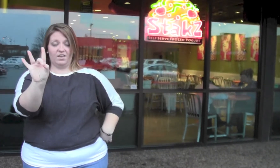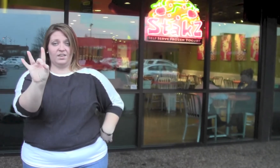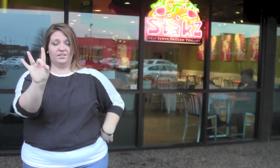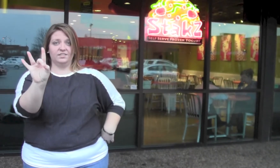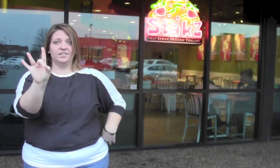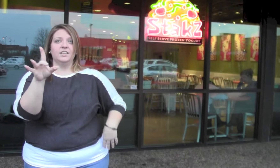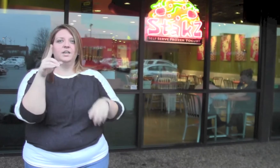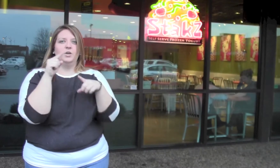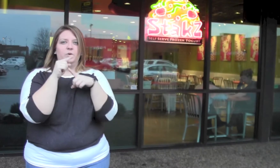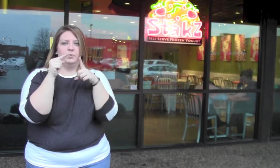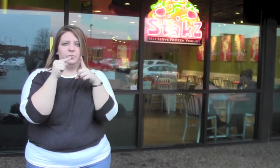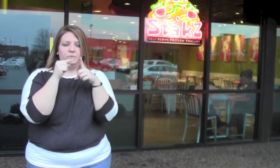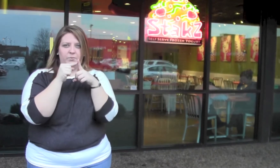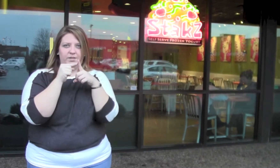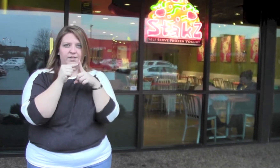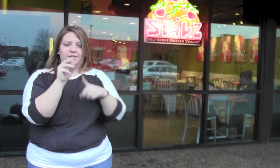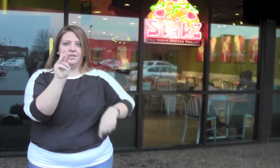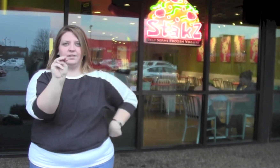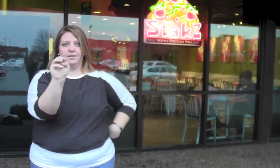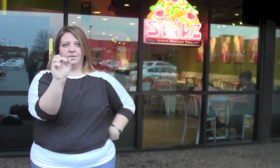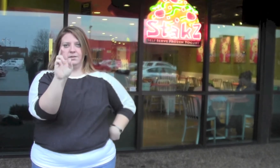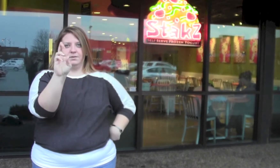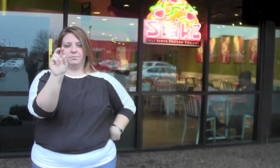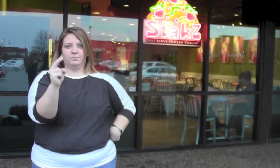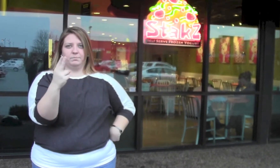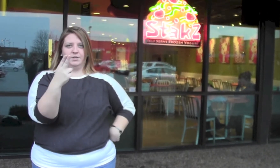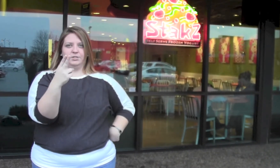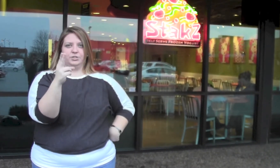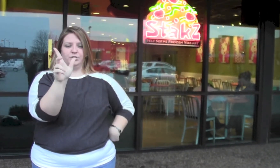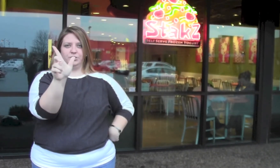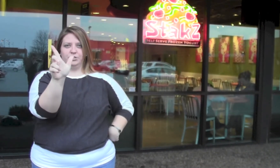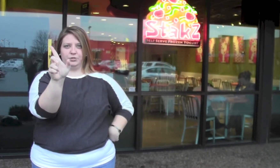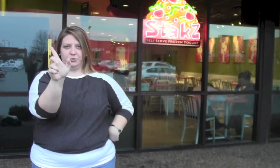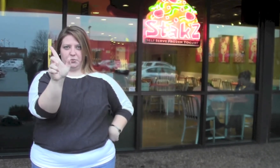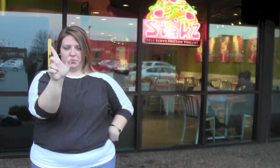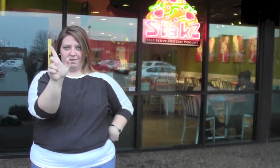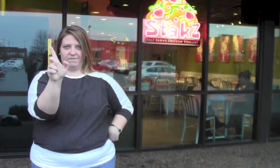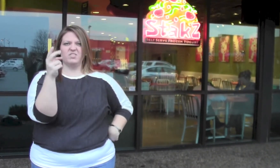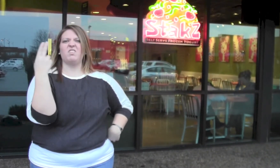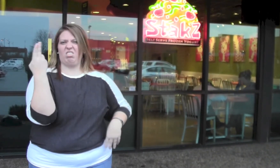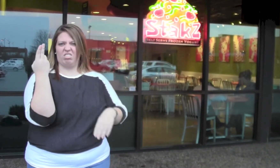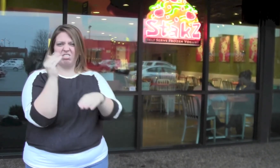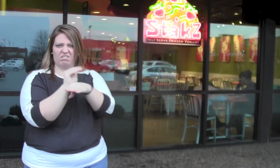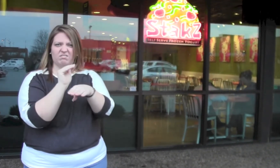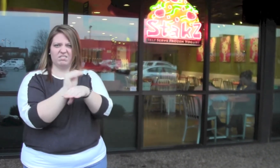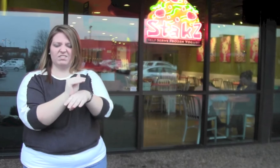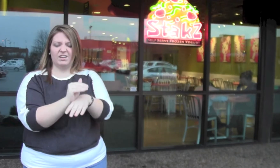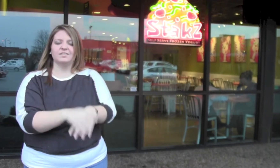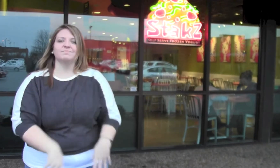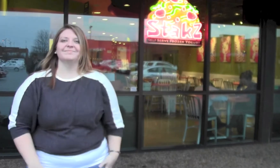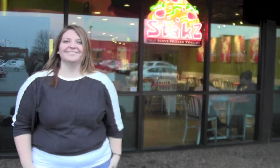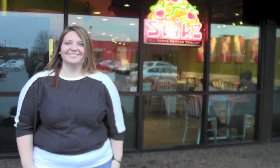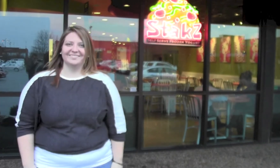When? March 21st, that's a Thursday night.